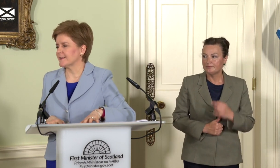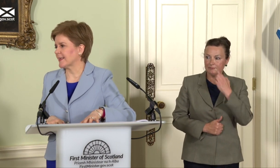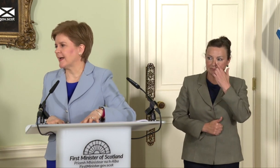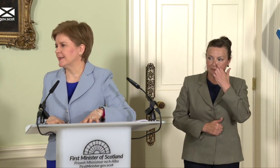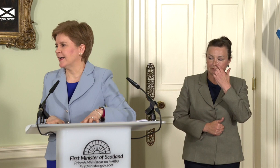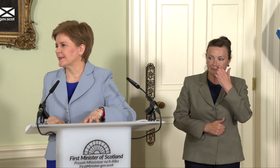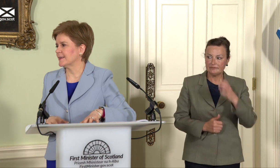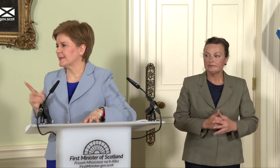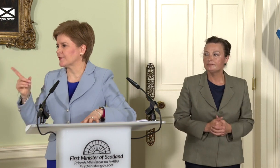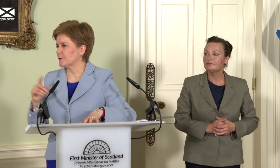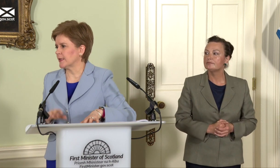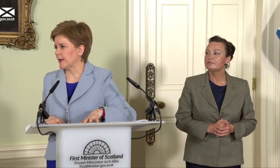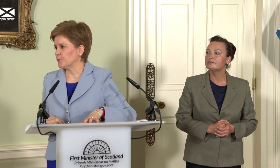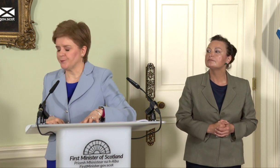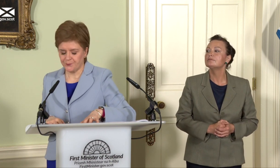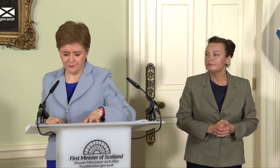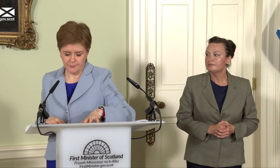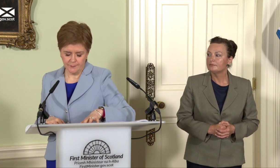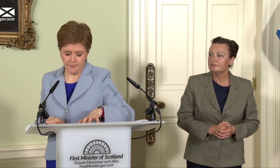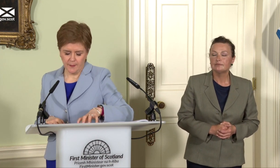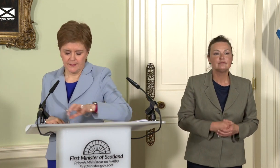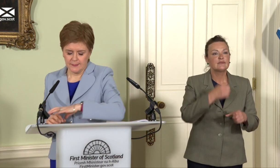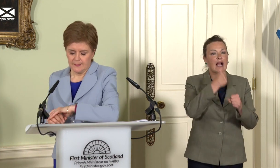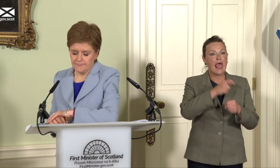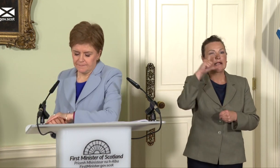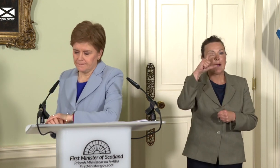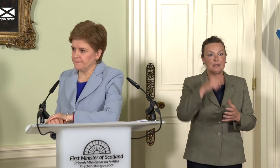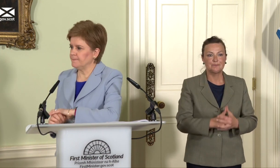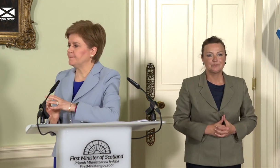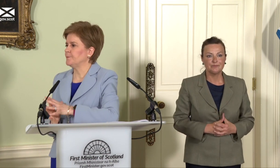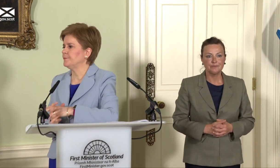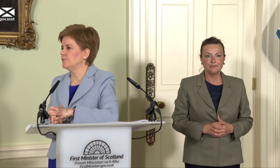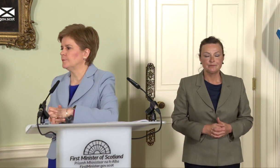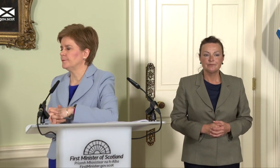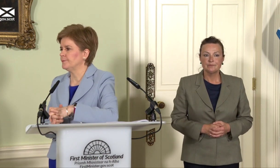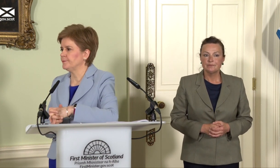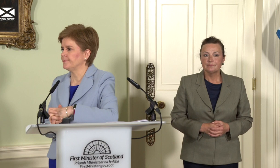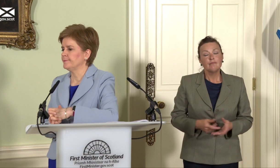I can. I’ll start with Glenn Campbell. First Minister, you stood in this room six